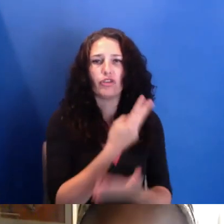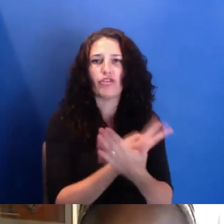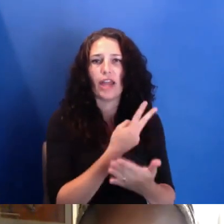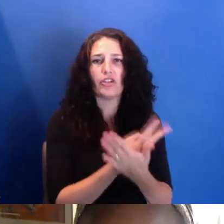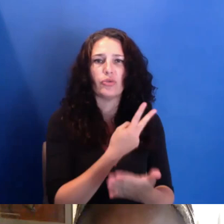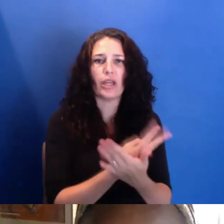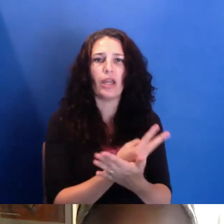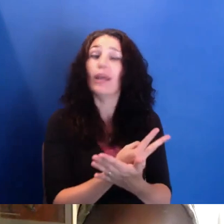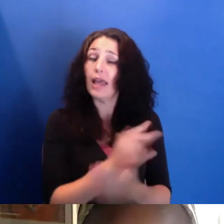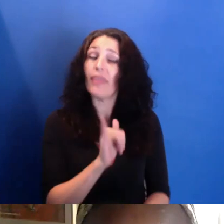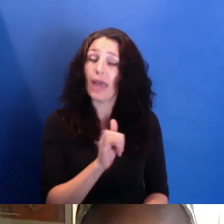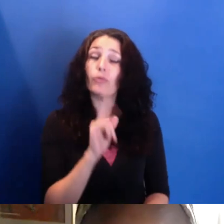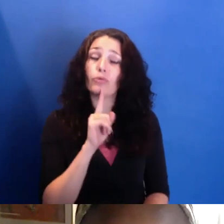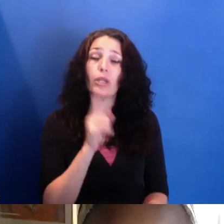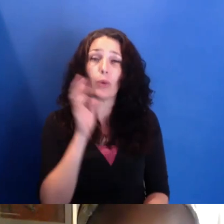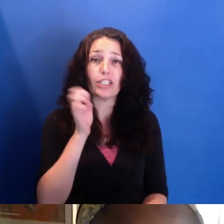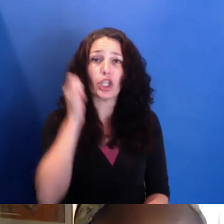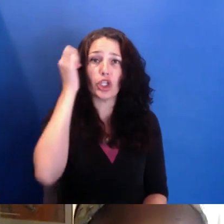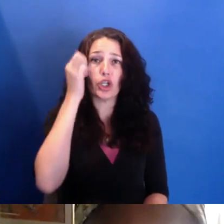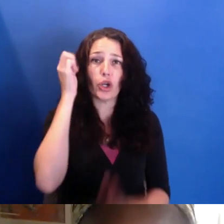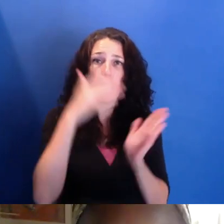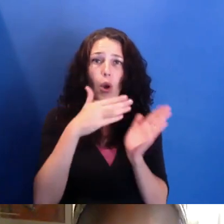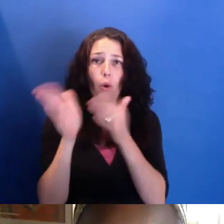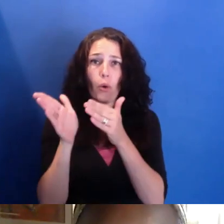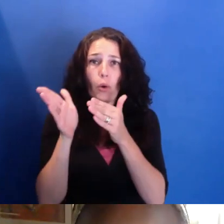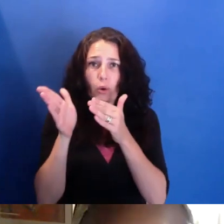very commercialized model of thinking